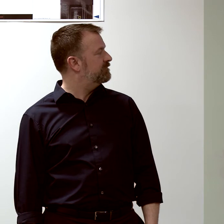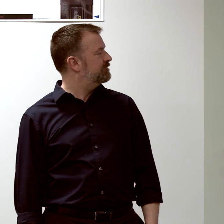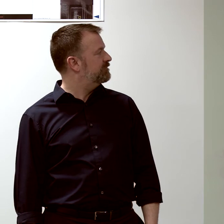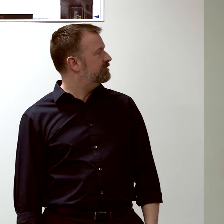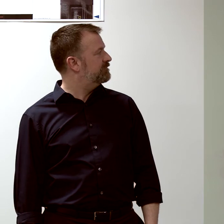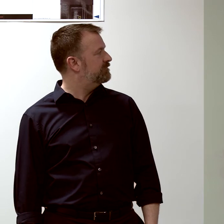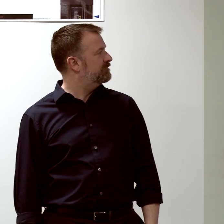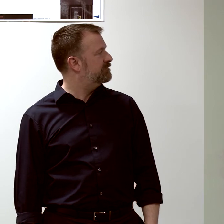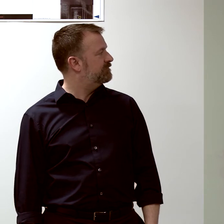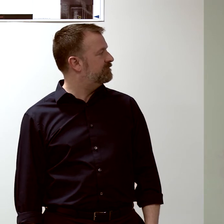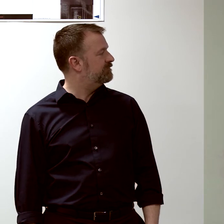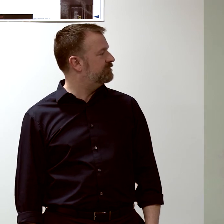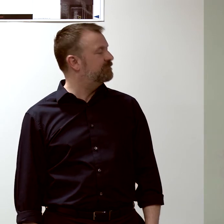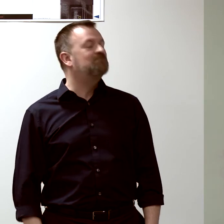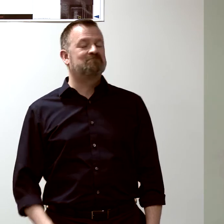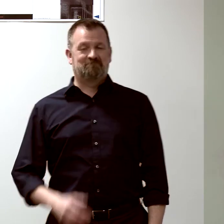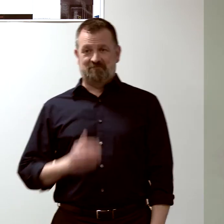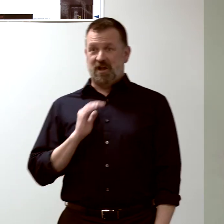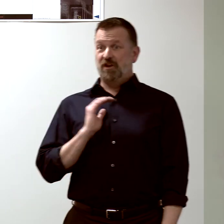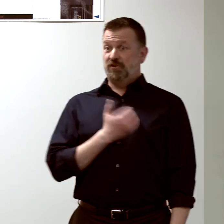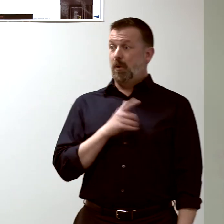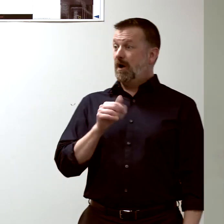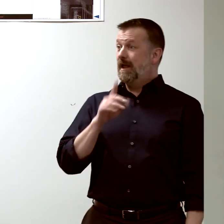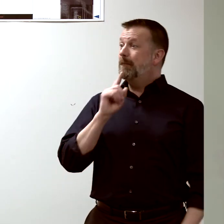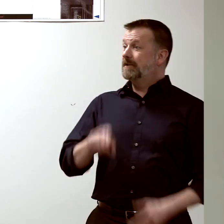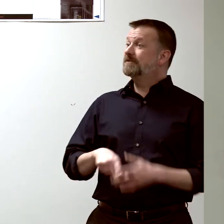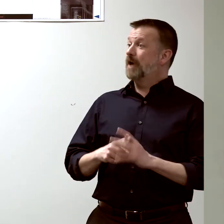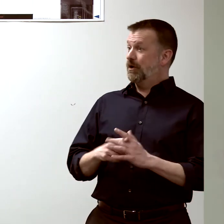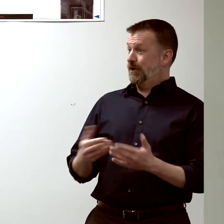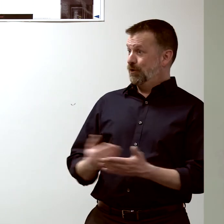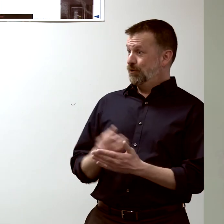is looking at 3,000 people...